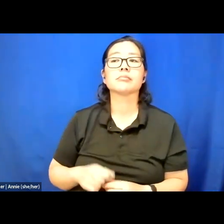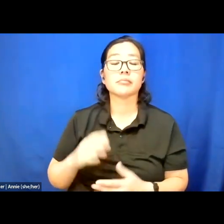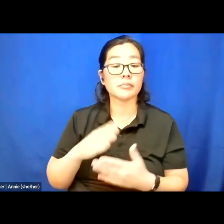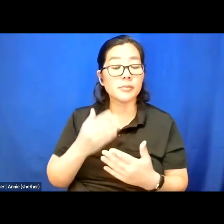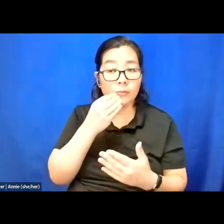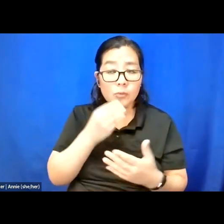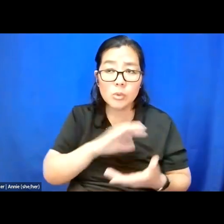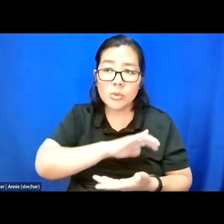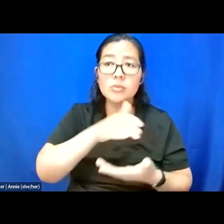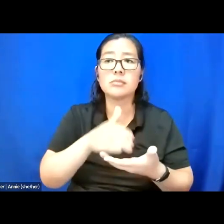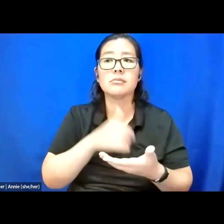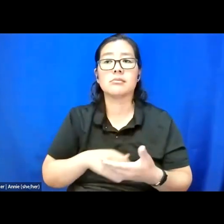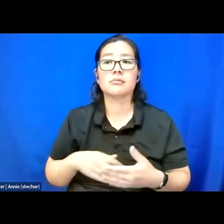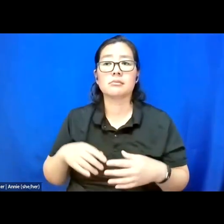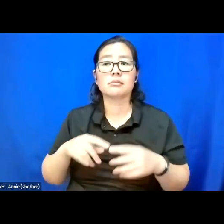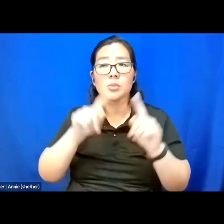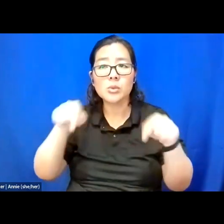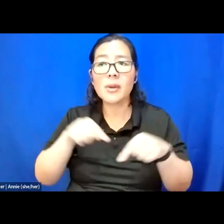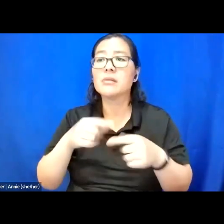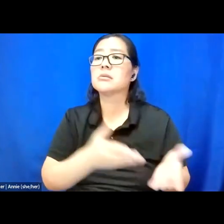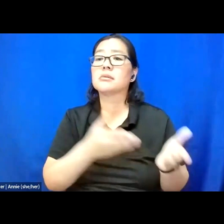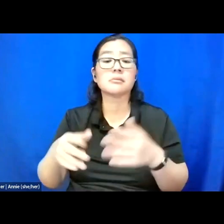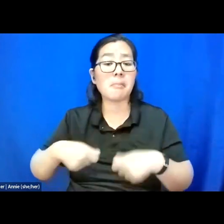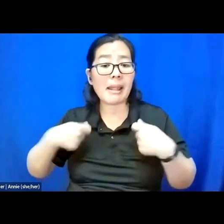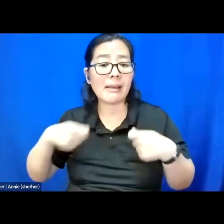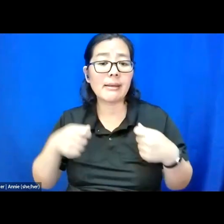some squares, a blanket and a charger.